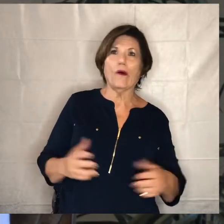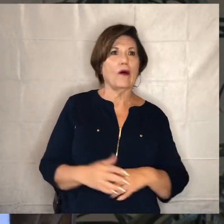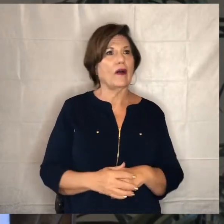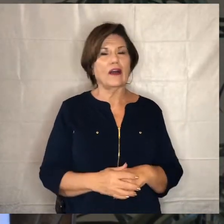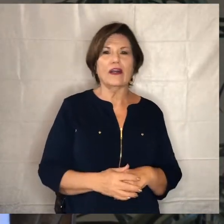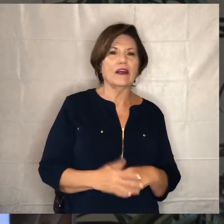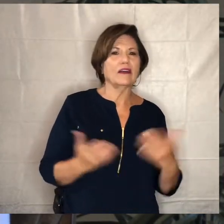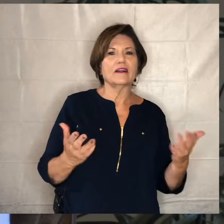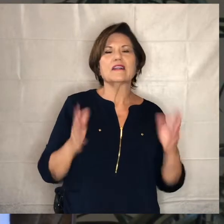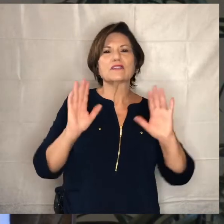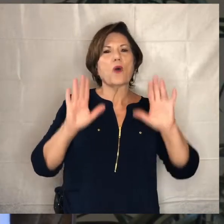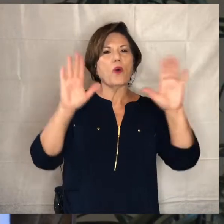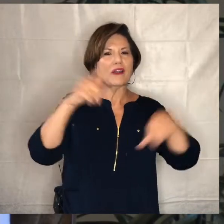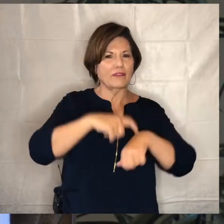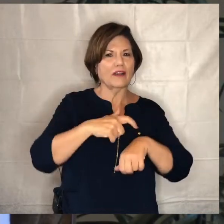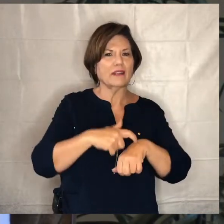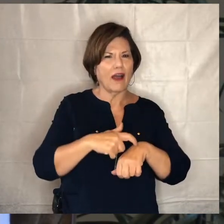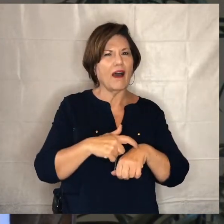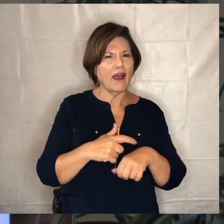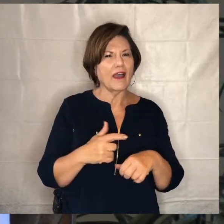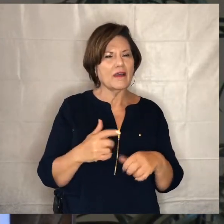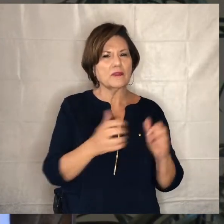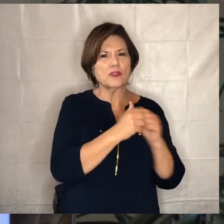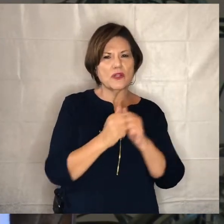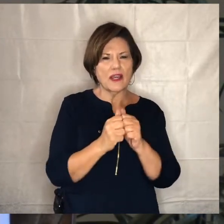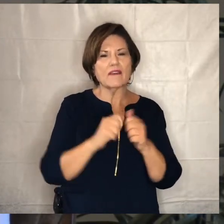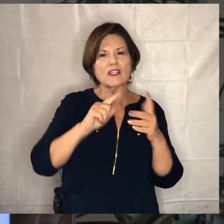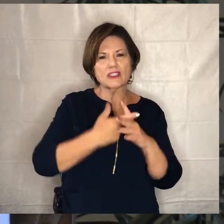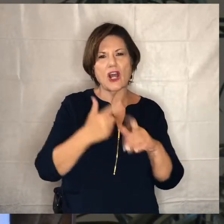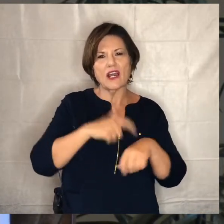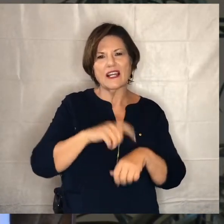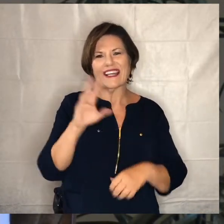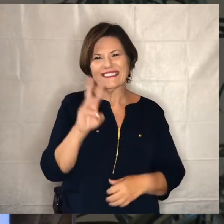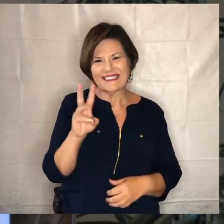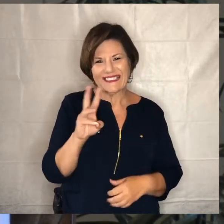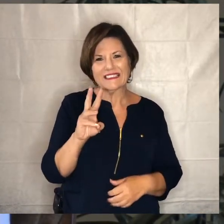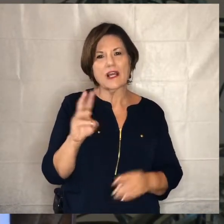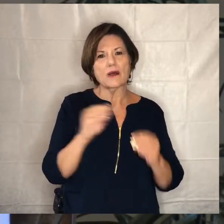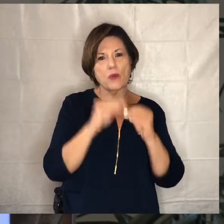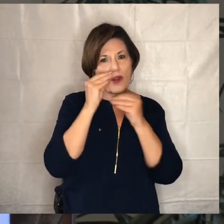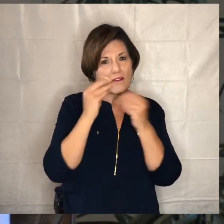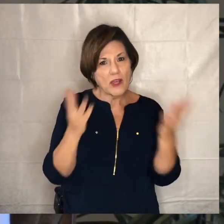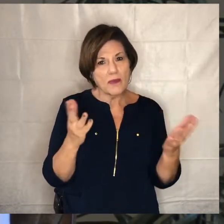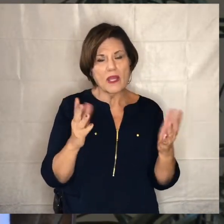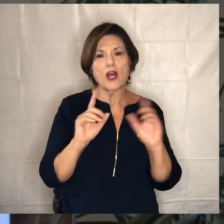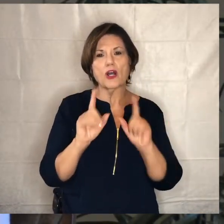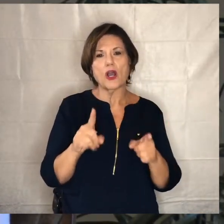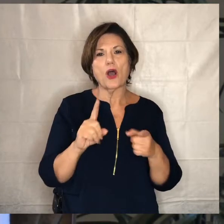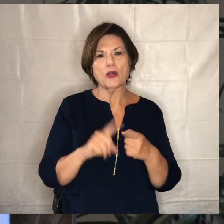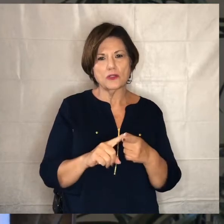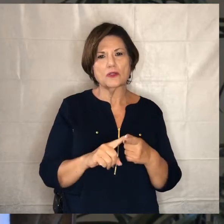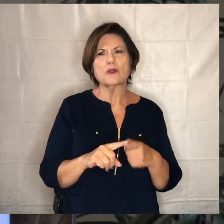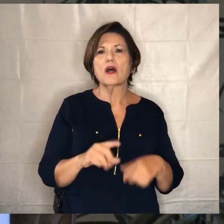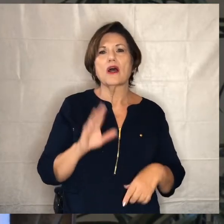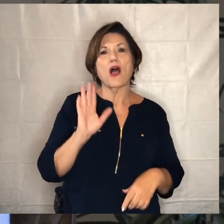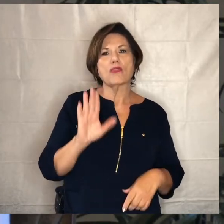it's a wonderful time to get together it starts at 6 00 p.m for more information on it just go to uh their website